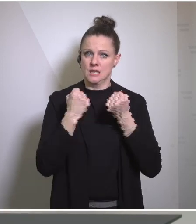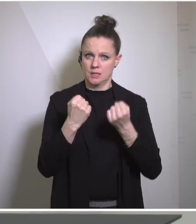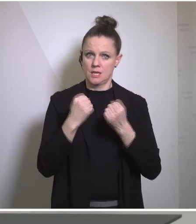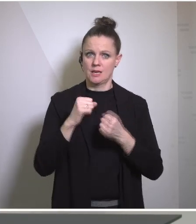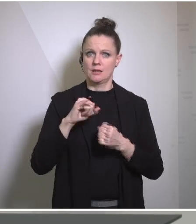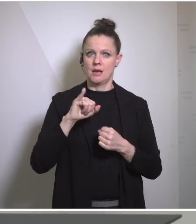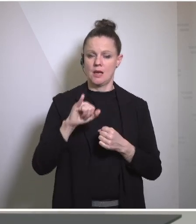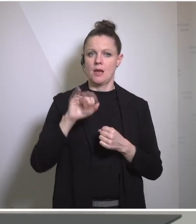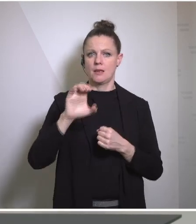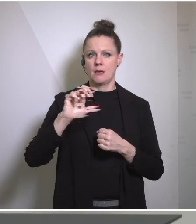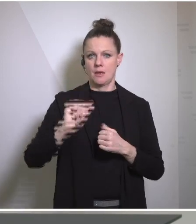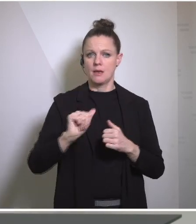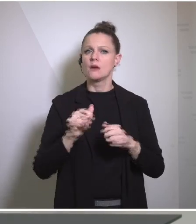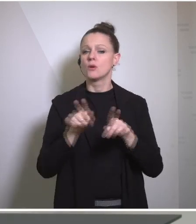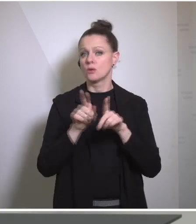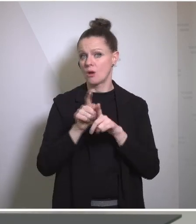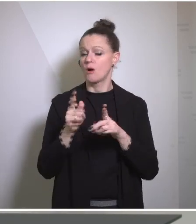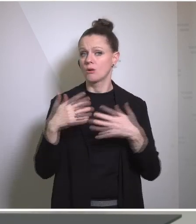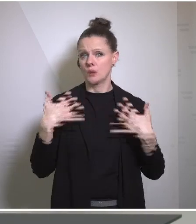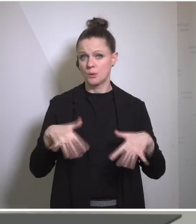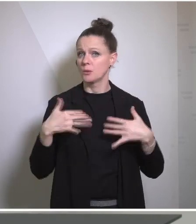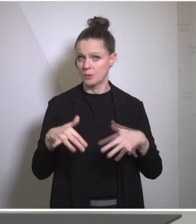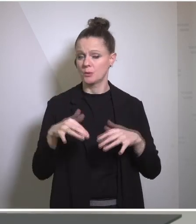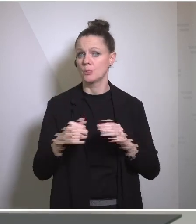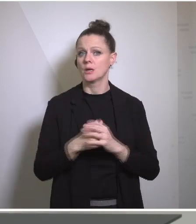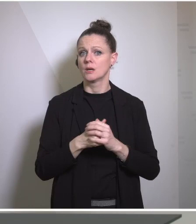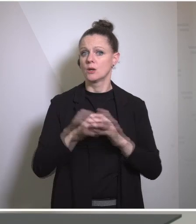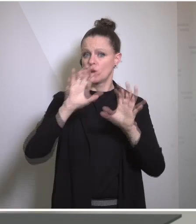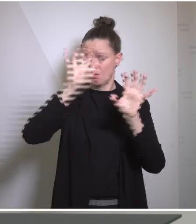Something that is critical in variety of places around the world. And in particular we discussed